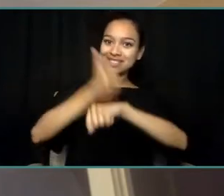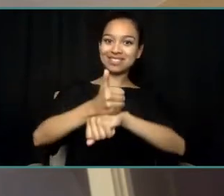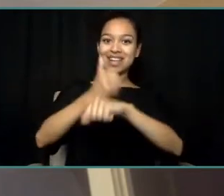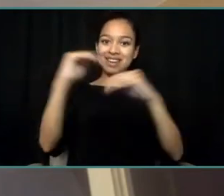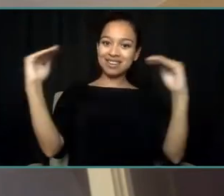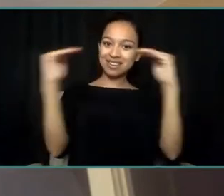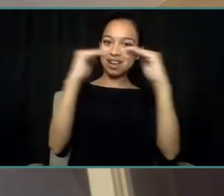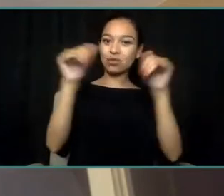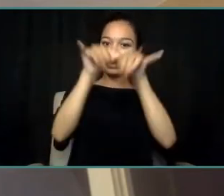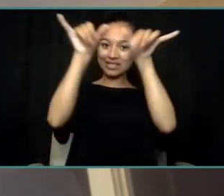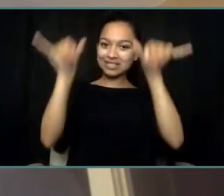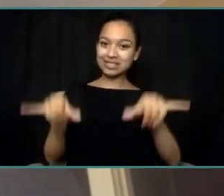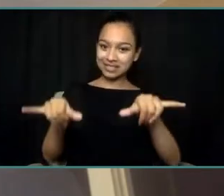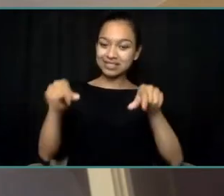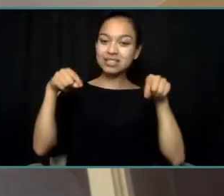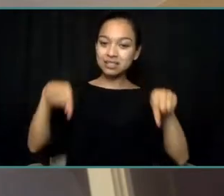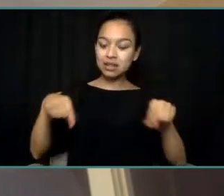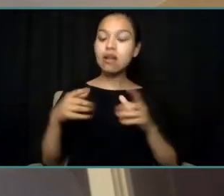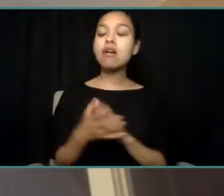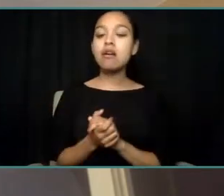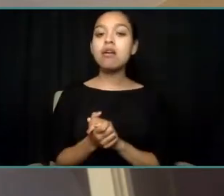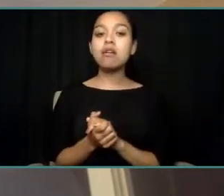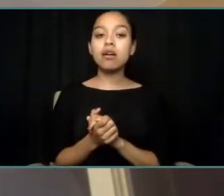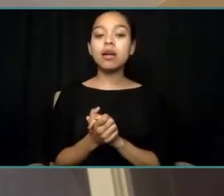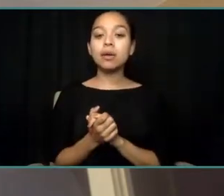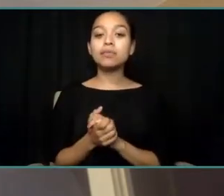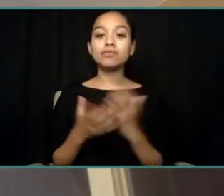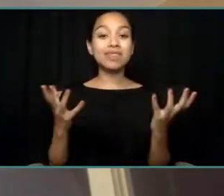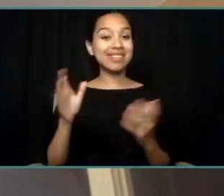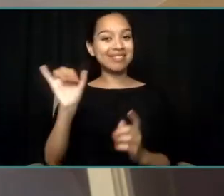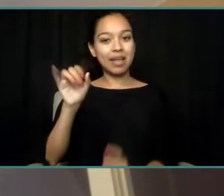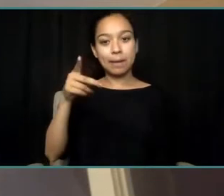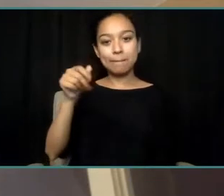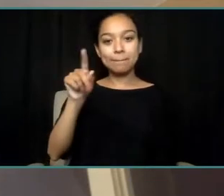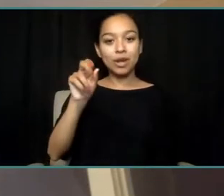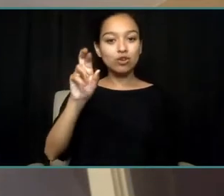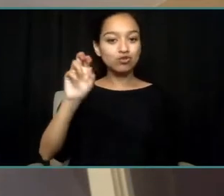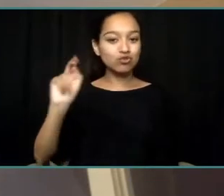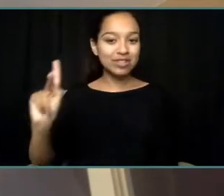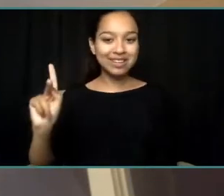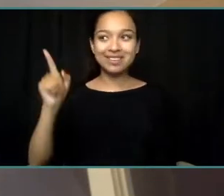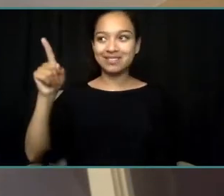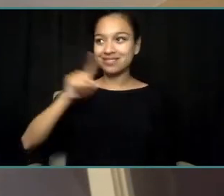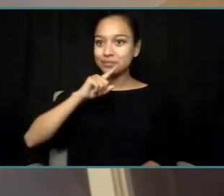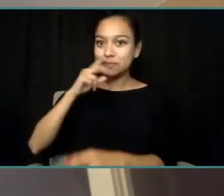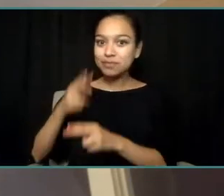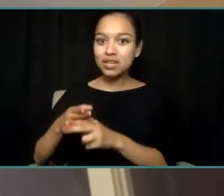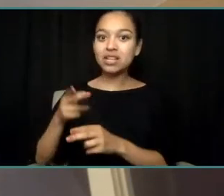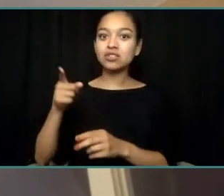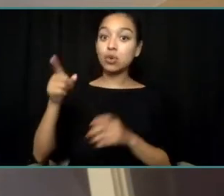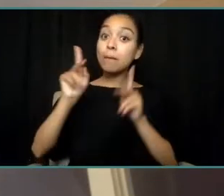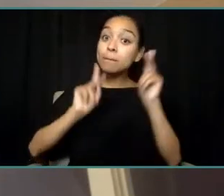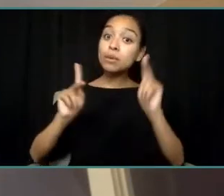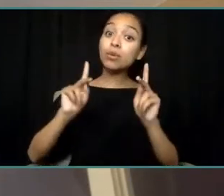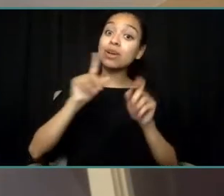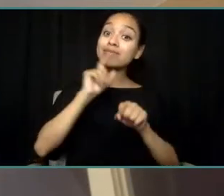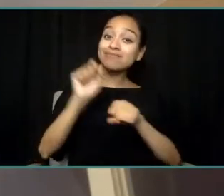so that--as Patrick said--so that people can actually have a response